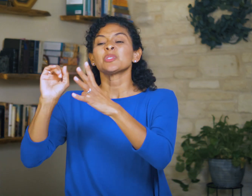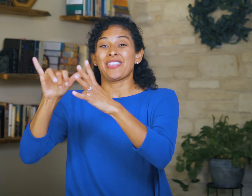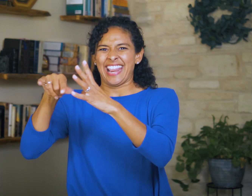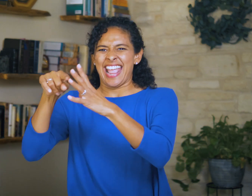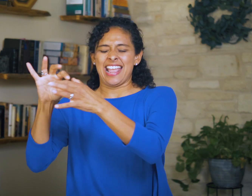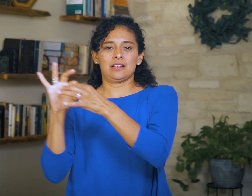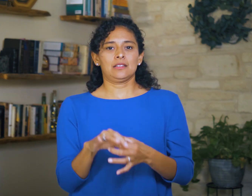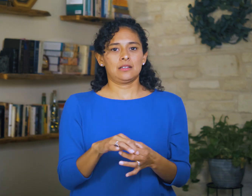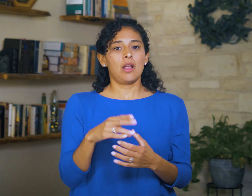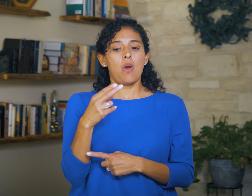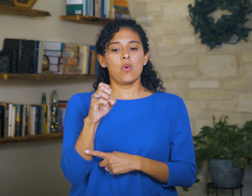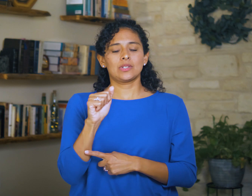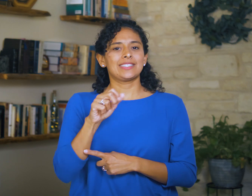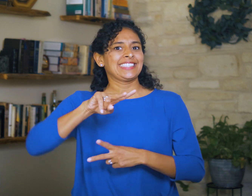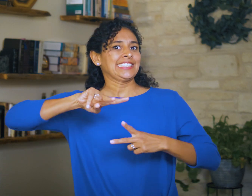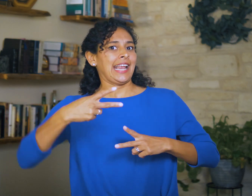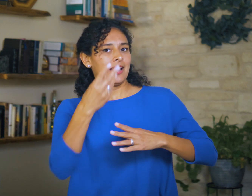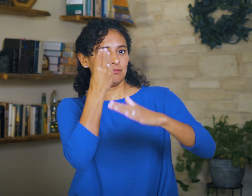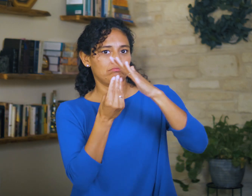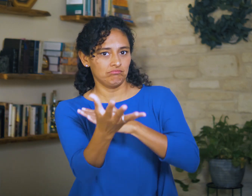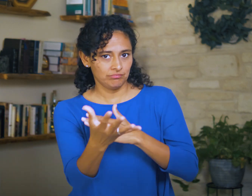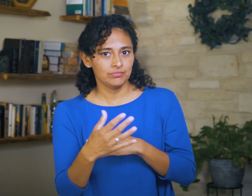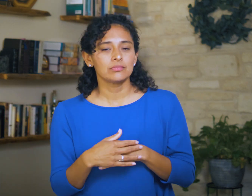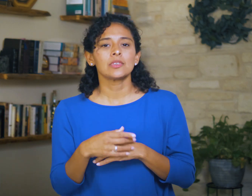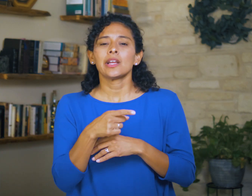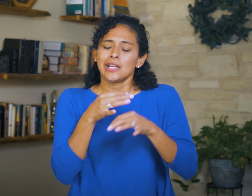The second section of Hosea’s prophecies